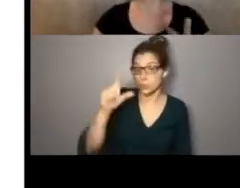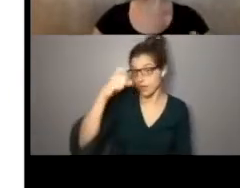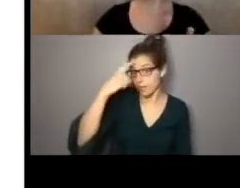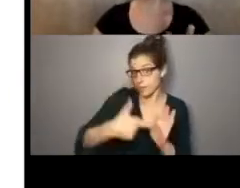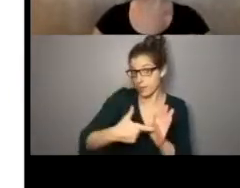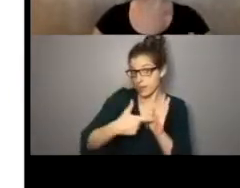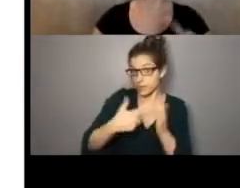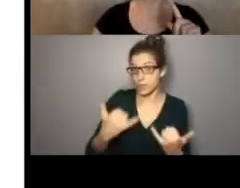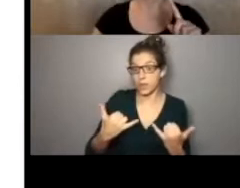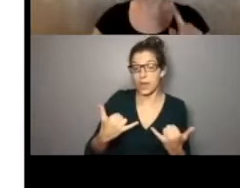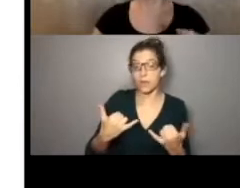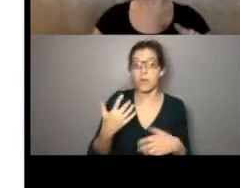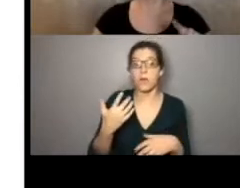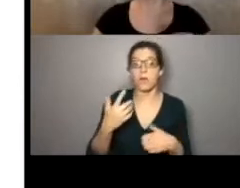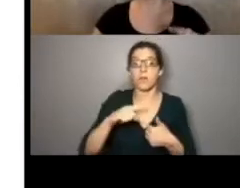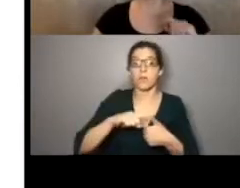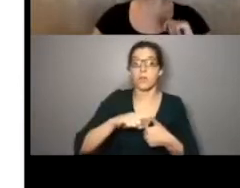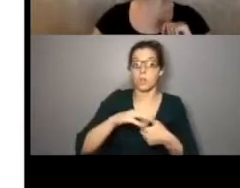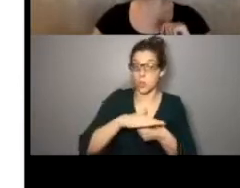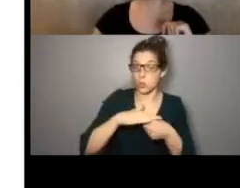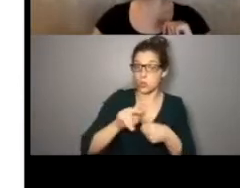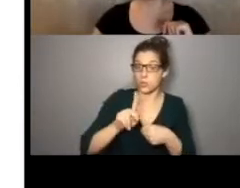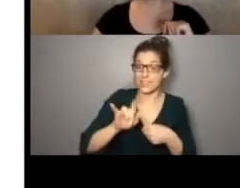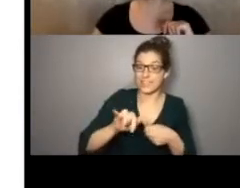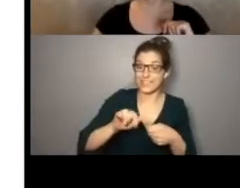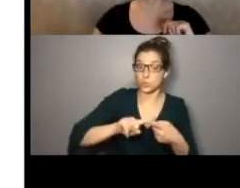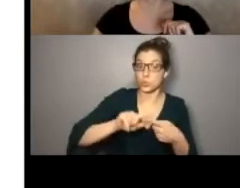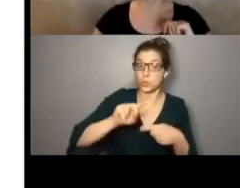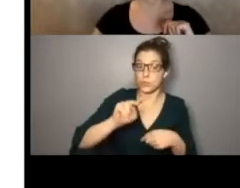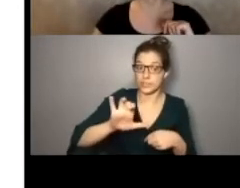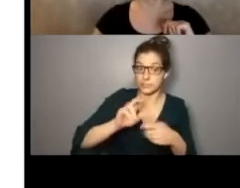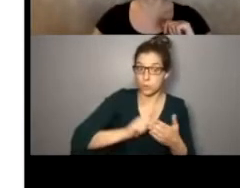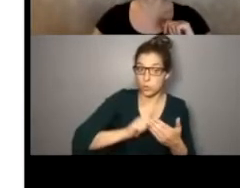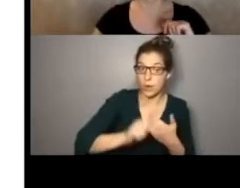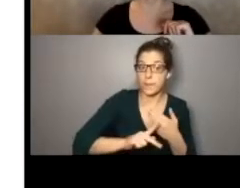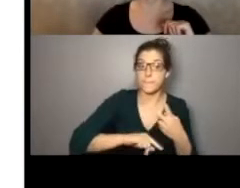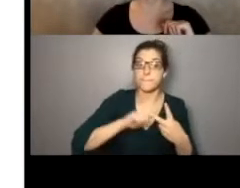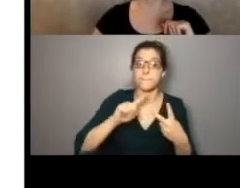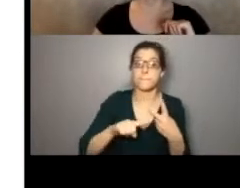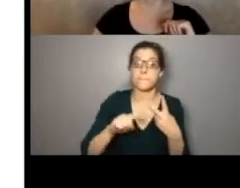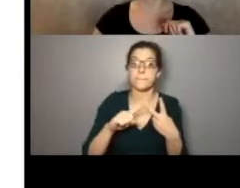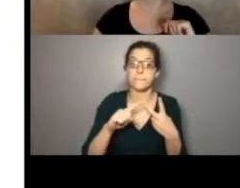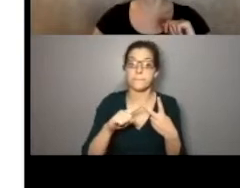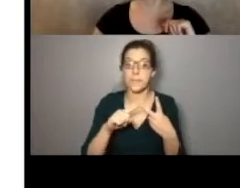in Government mandates at this moment are the local key to NY